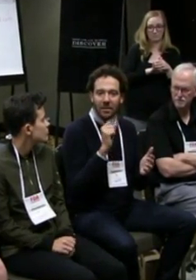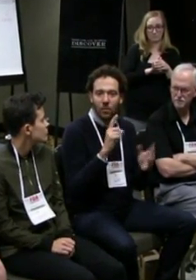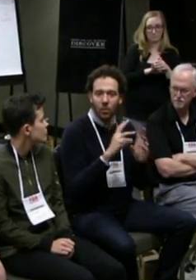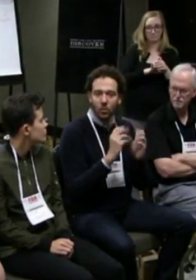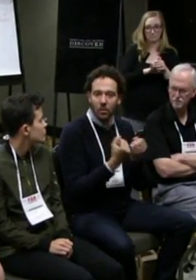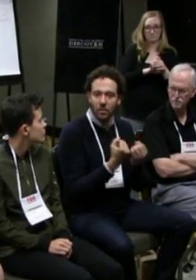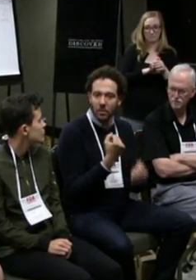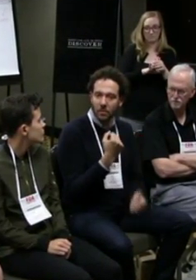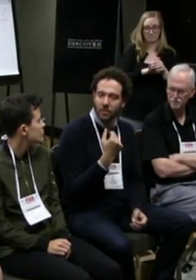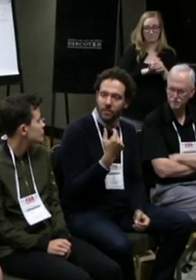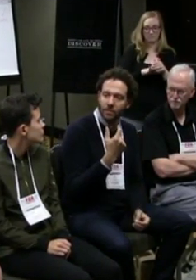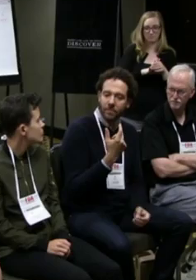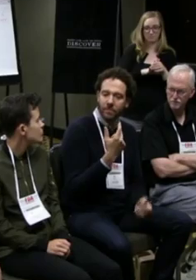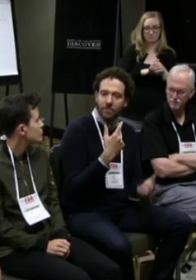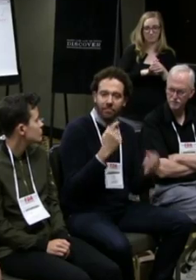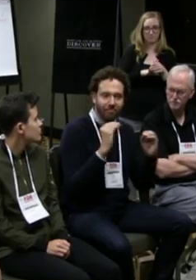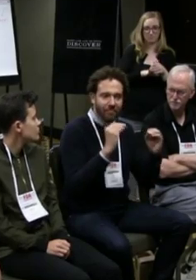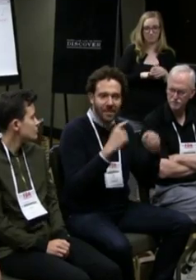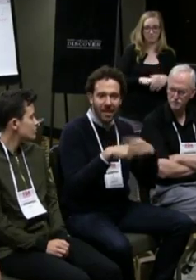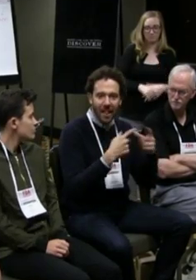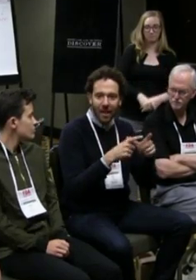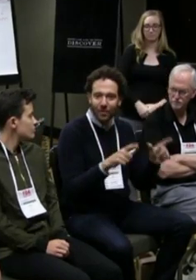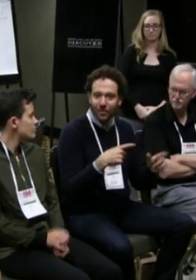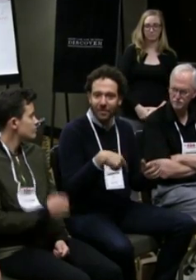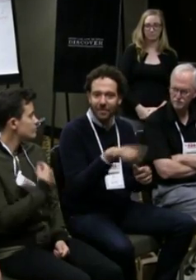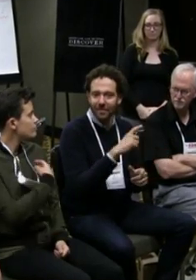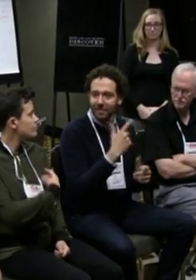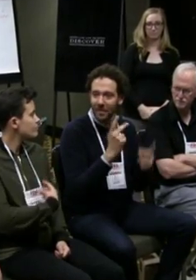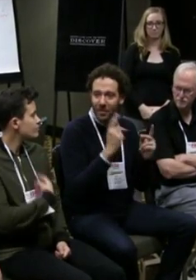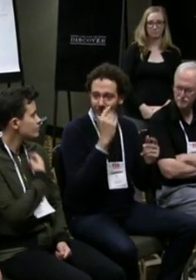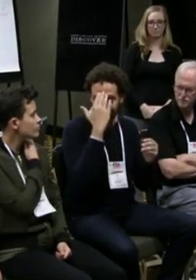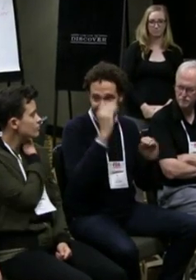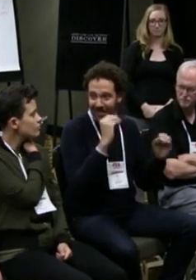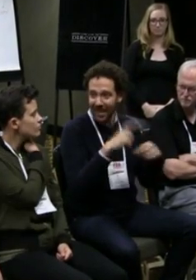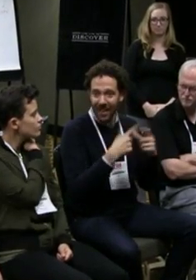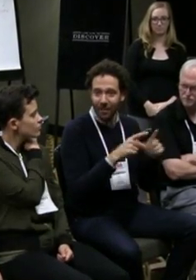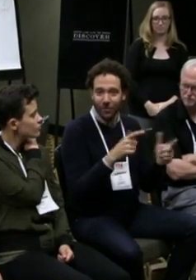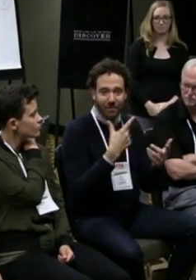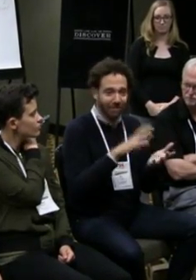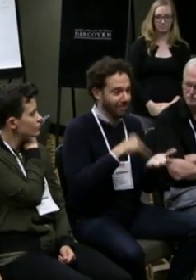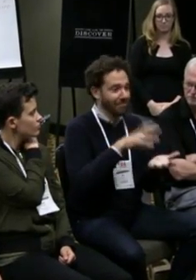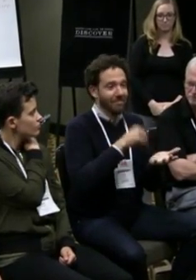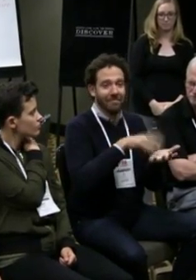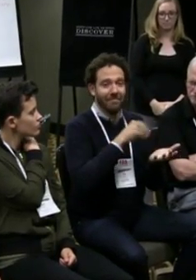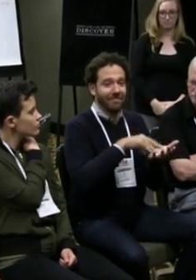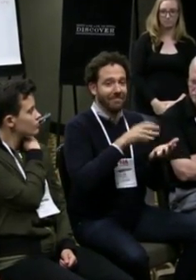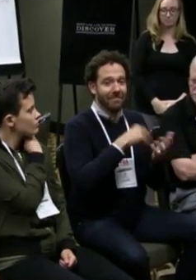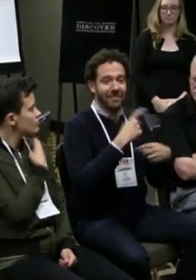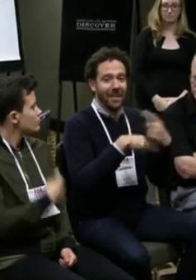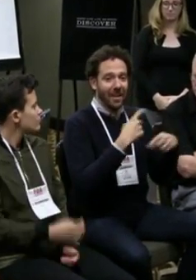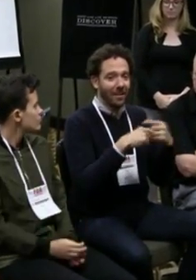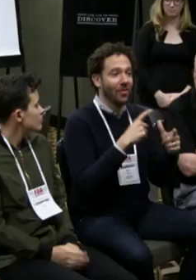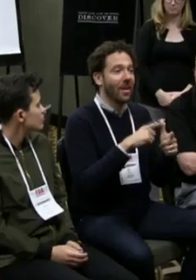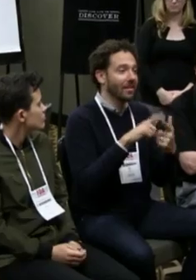(translator) I don't have one specific story, but I know that sometimes we have ASL workshops, and so we'll teach people some basic sign language